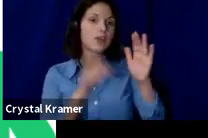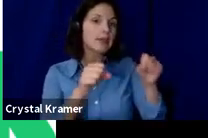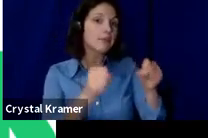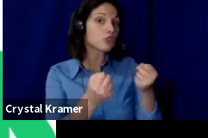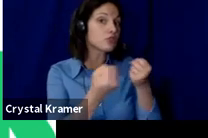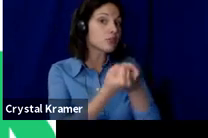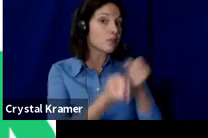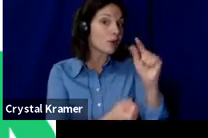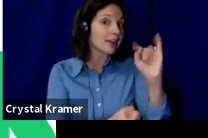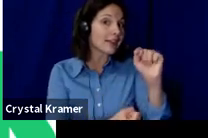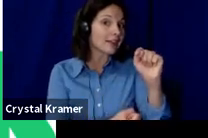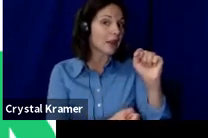KickStarter will let you know.